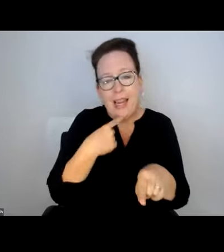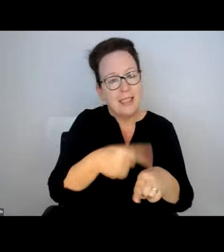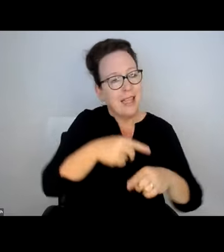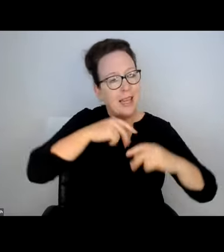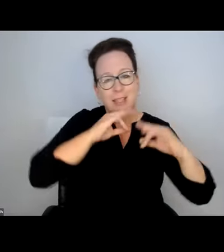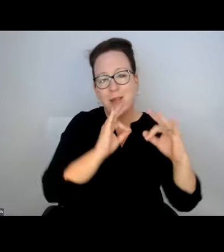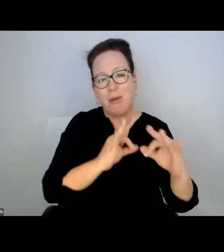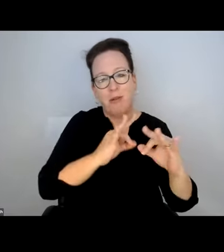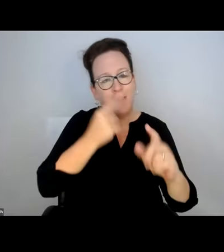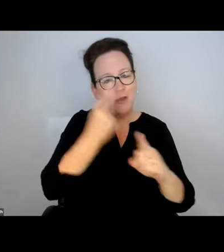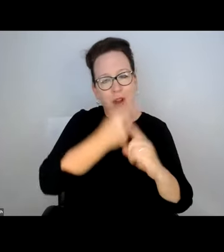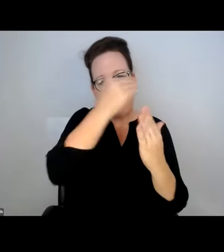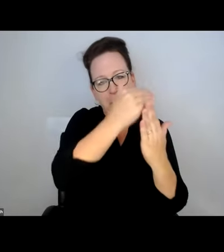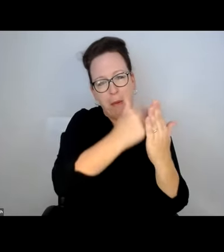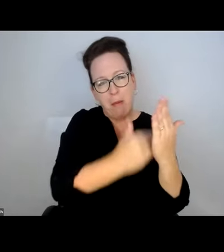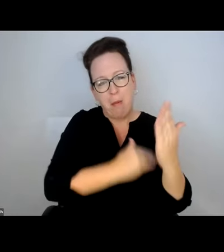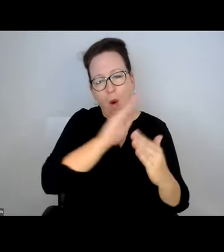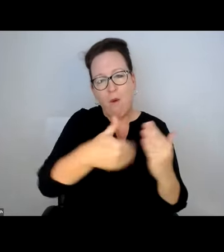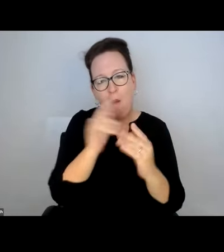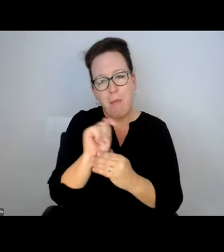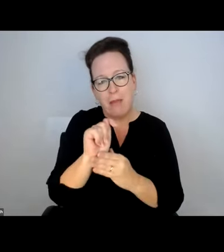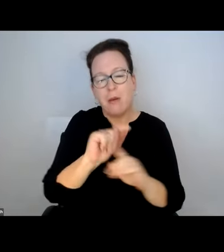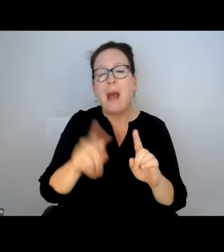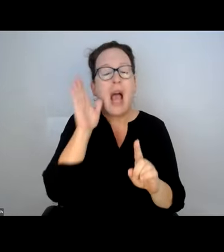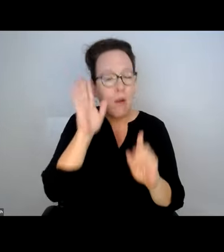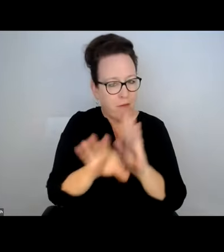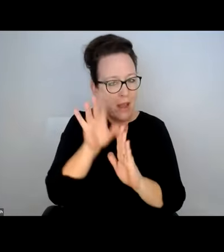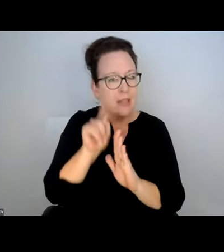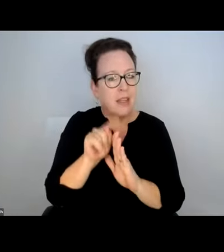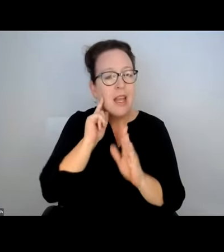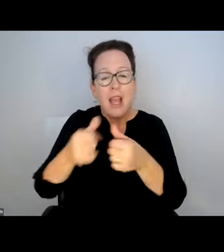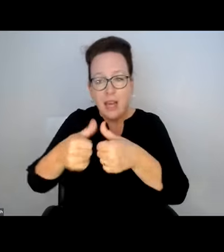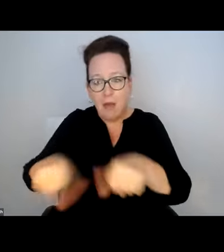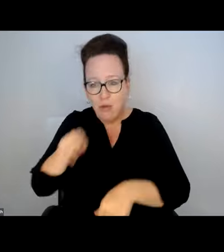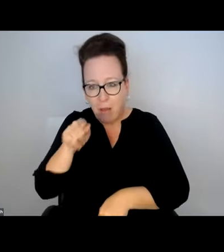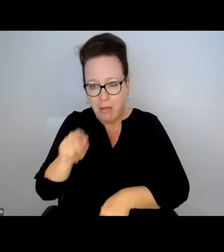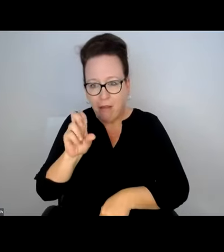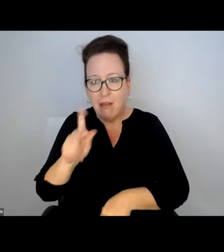LIKE THAT. I CAN'T PRETEND IT IS A PERFECT LIST OF EVERY BATHROOM IN THE CITY, I WILL FIND IT AND DROP THE LINK IN THE CHAT AS